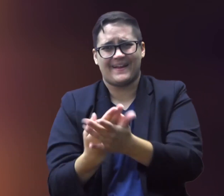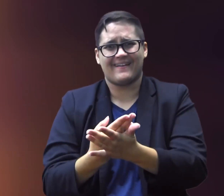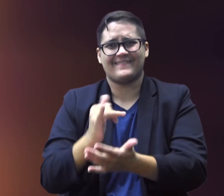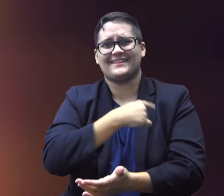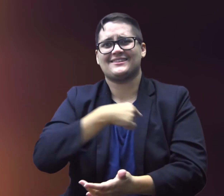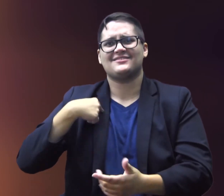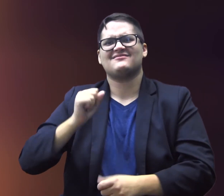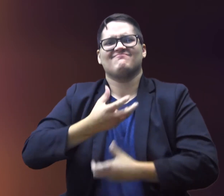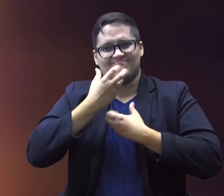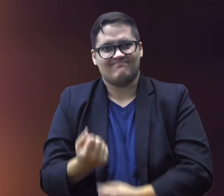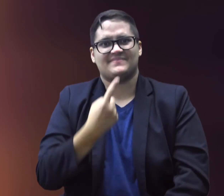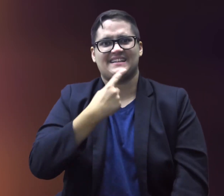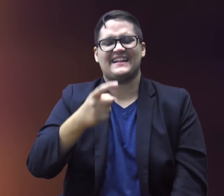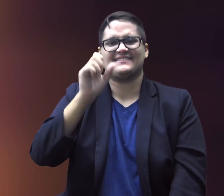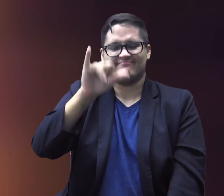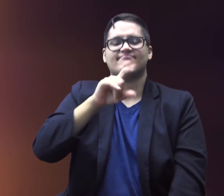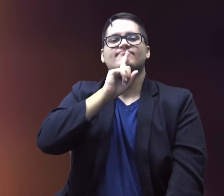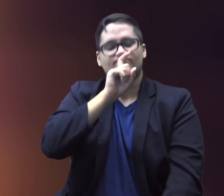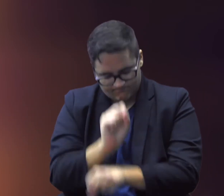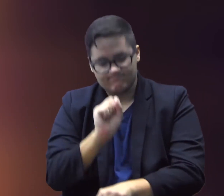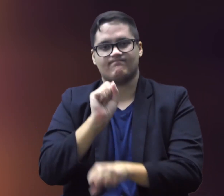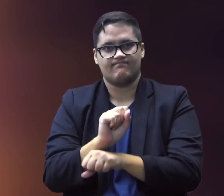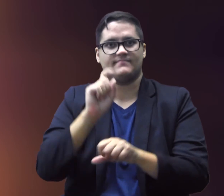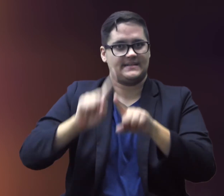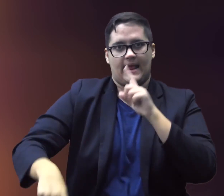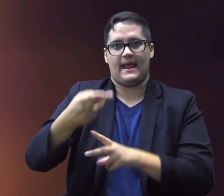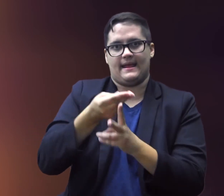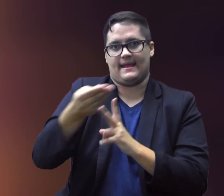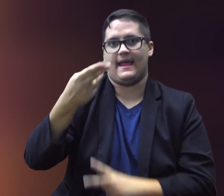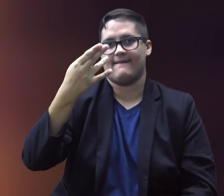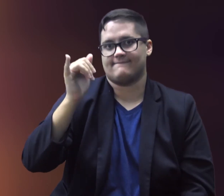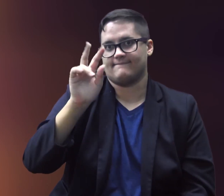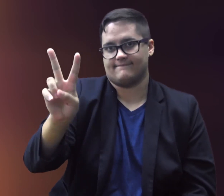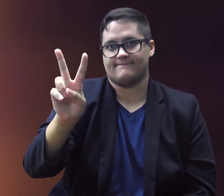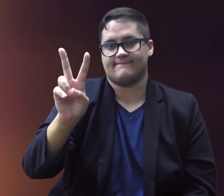"allows us to be confident to say it is a fact.”